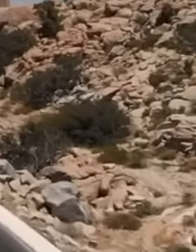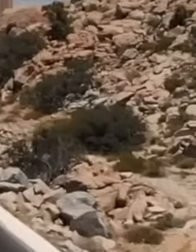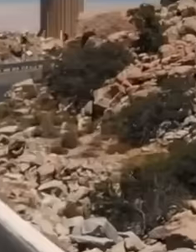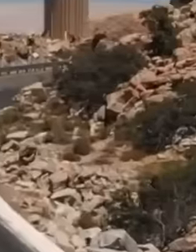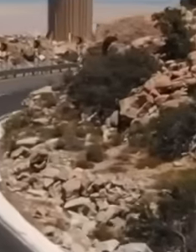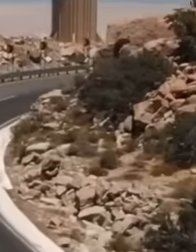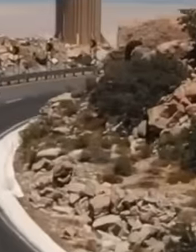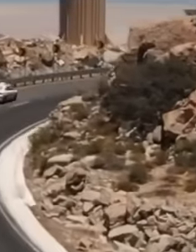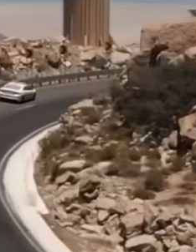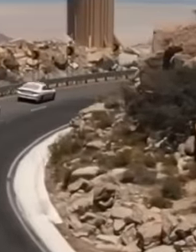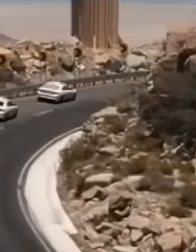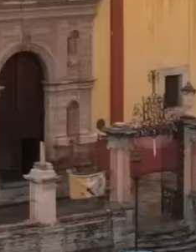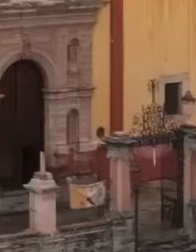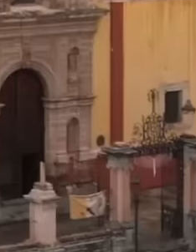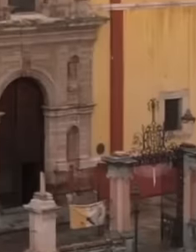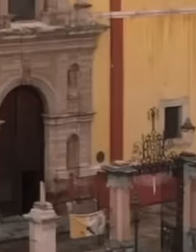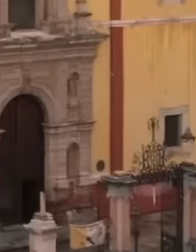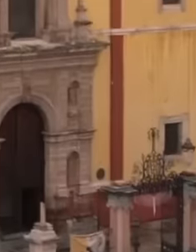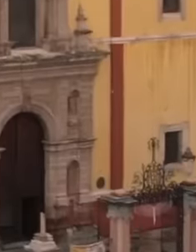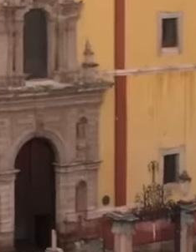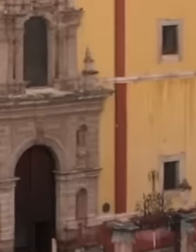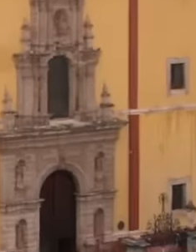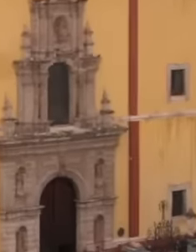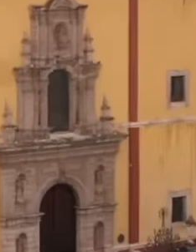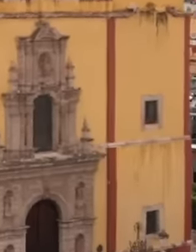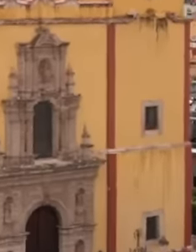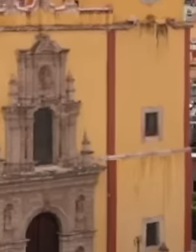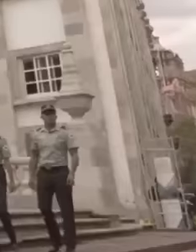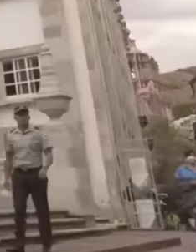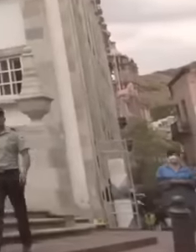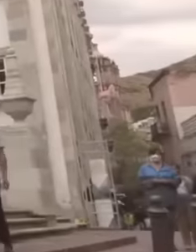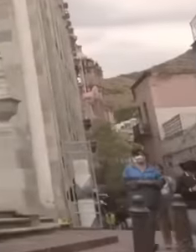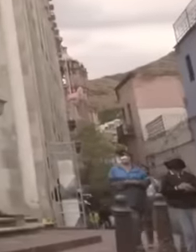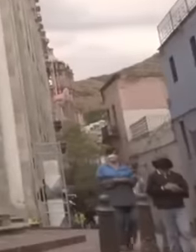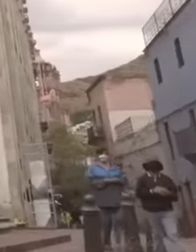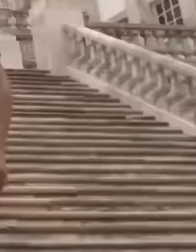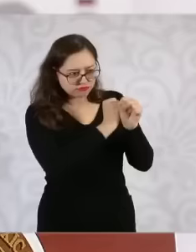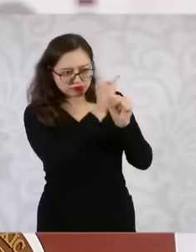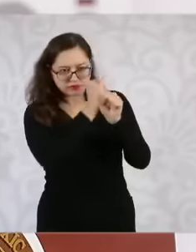axis is the strengthening of intelligence And the investigation is not only about reacting